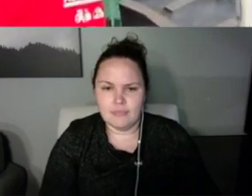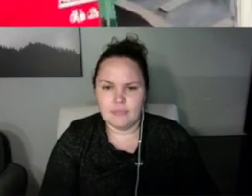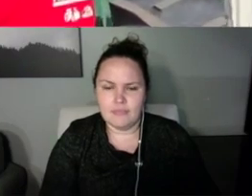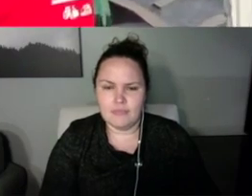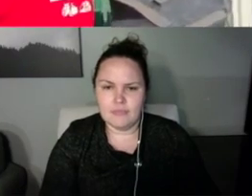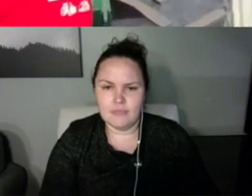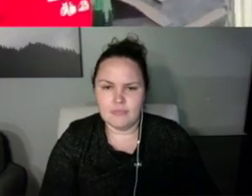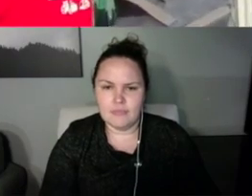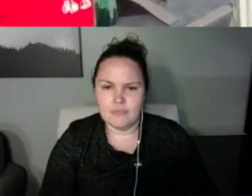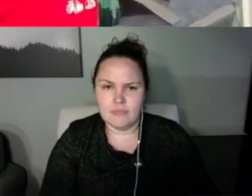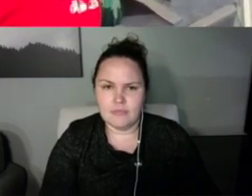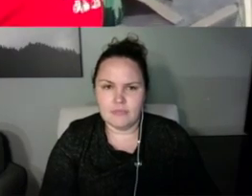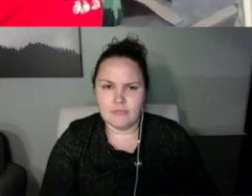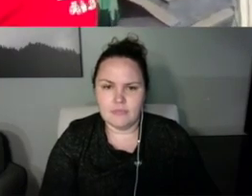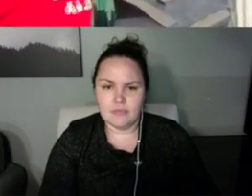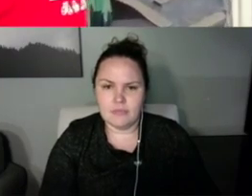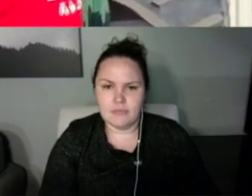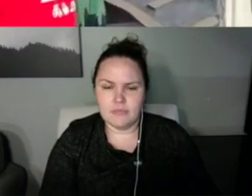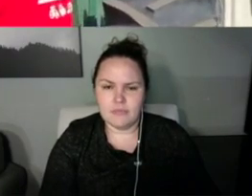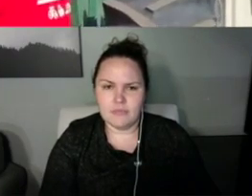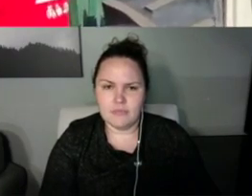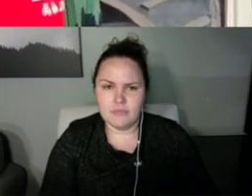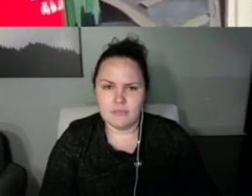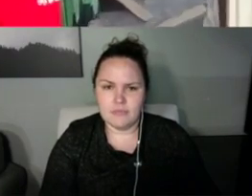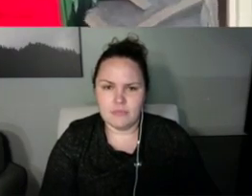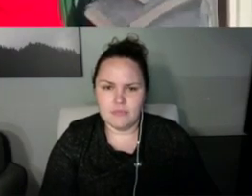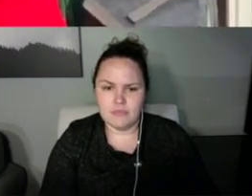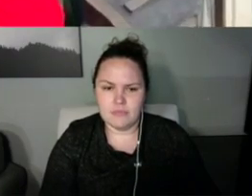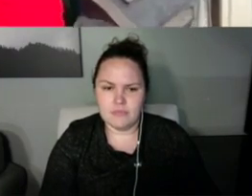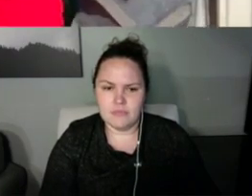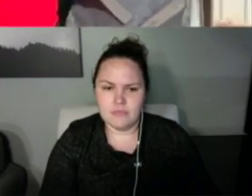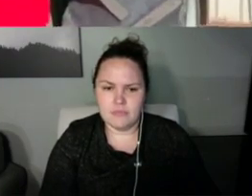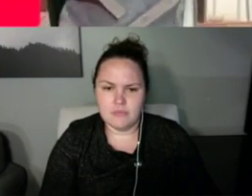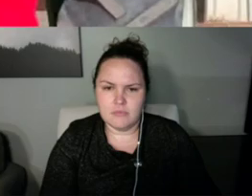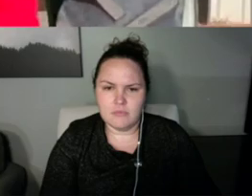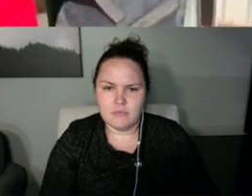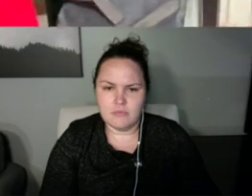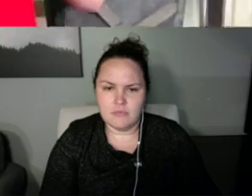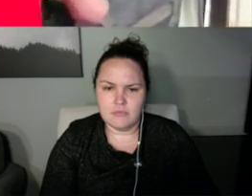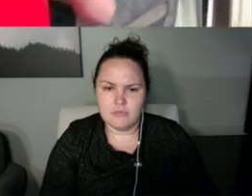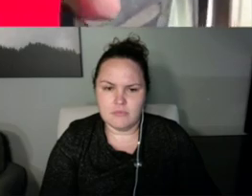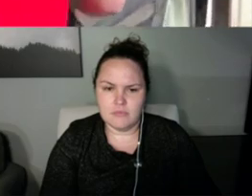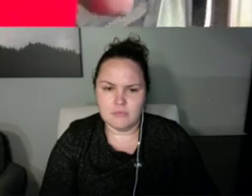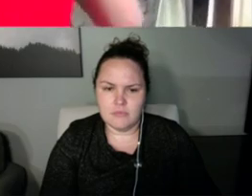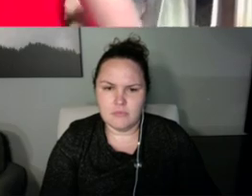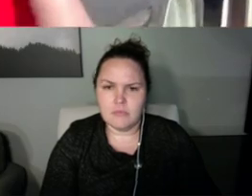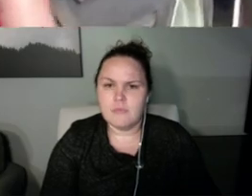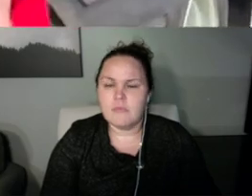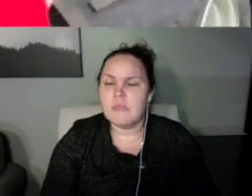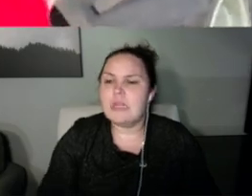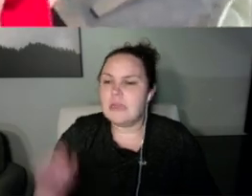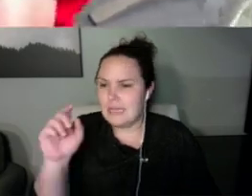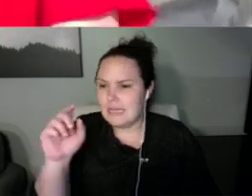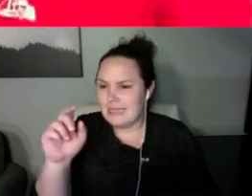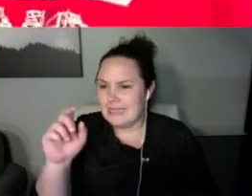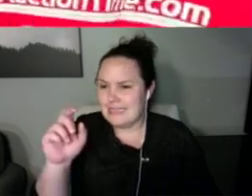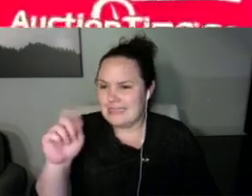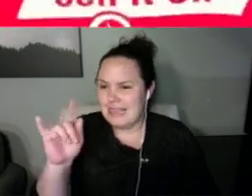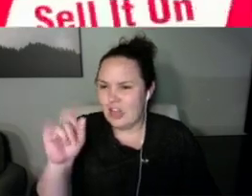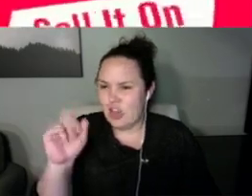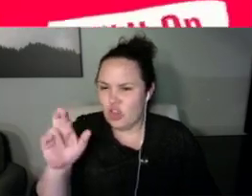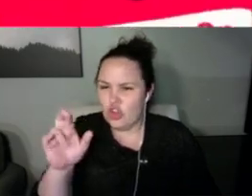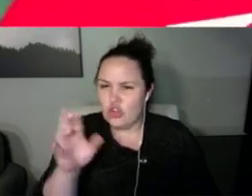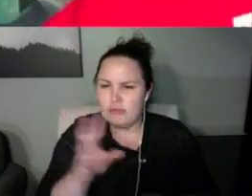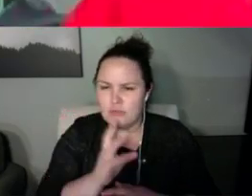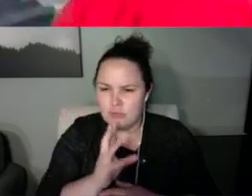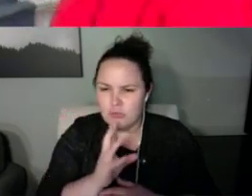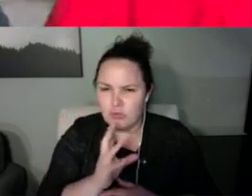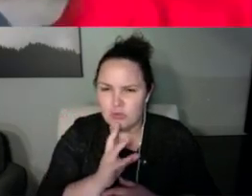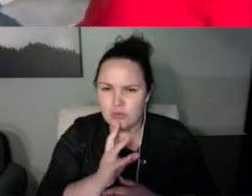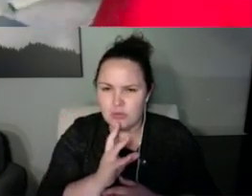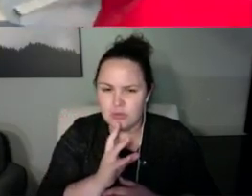Tyler's mom: Forward Tyler's mom: Keep coming Keep coming.